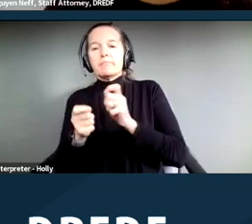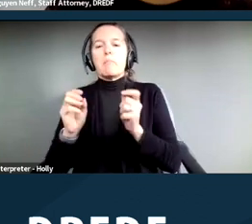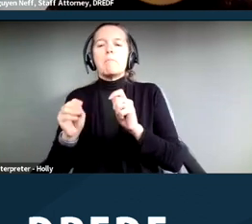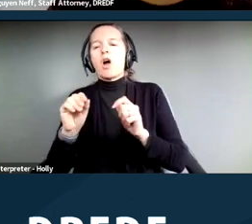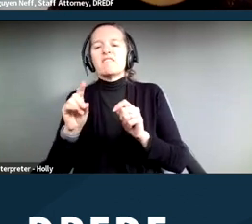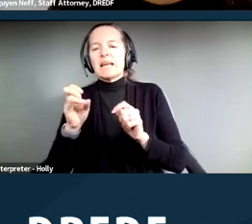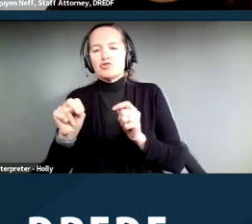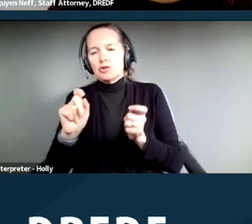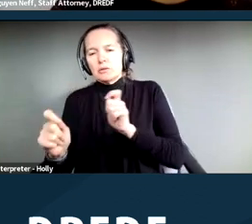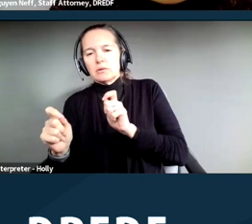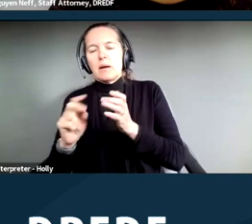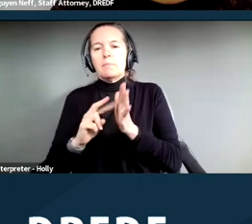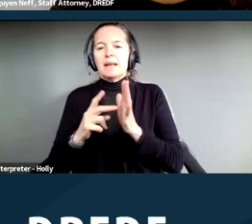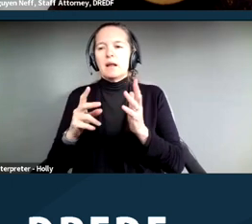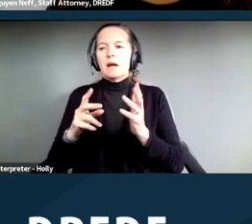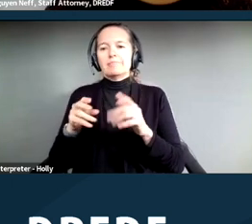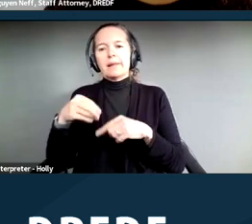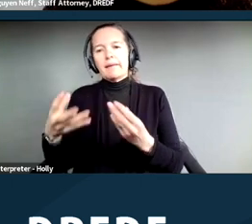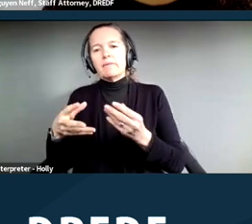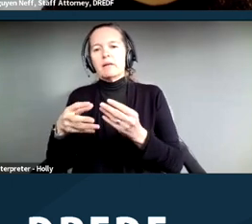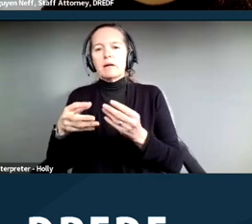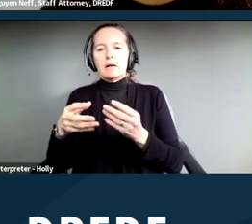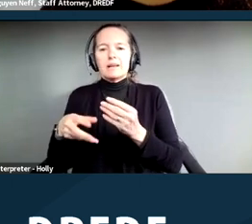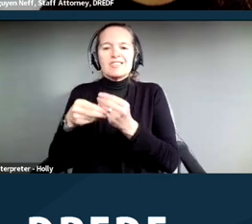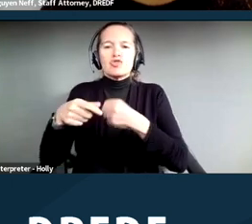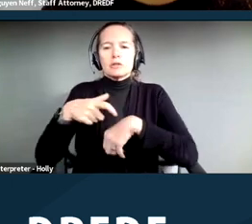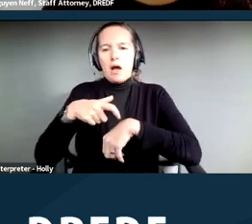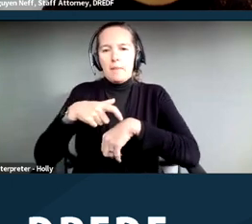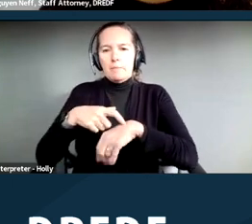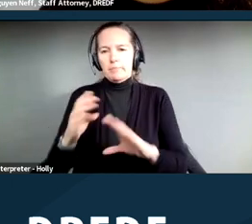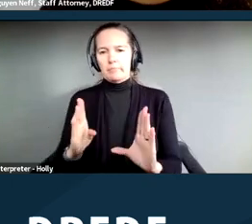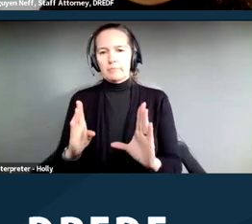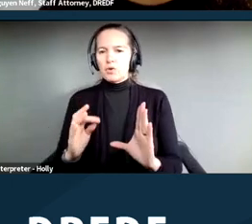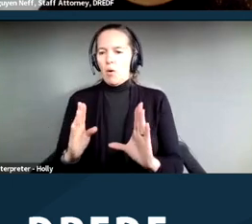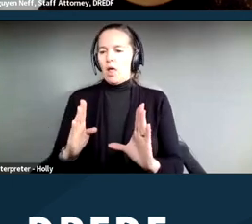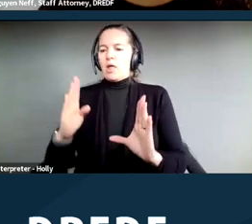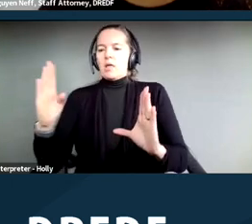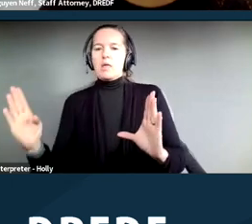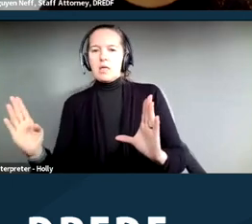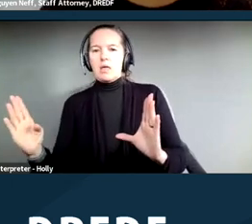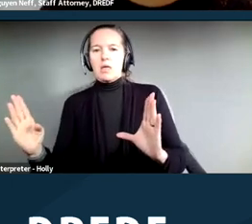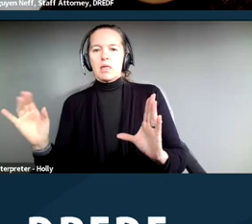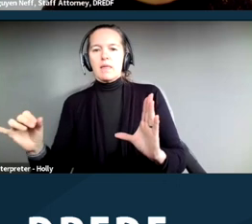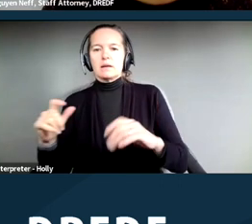policy where the city requires you to remove the debris within an allocated amount of time.